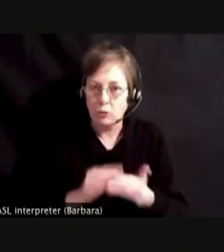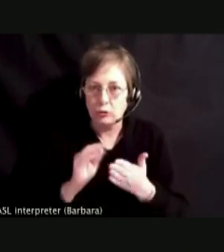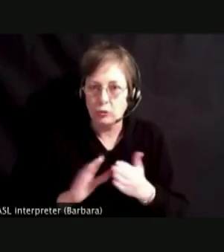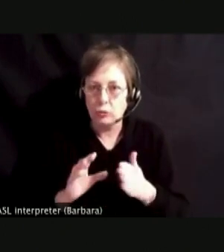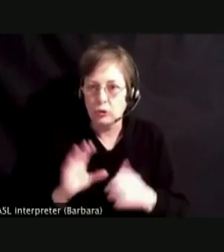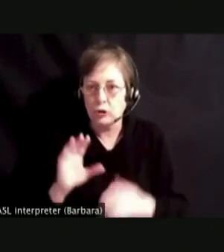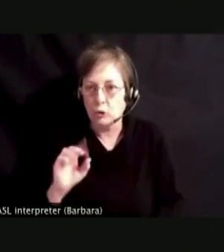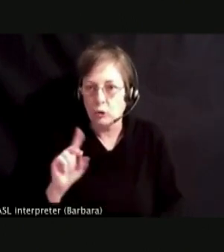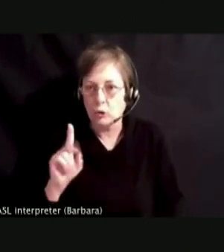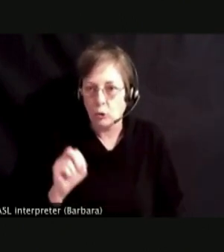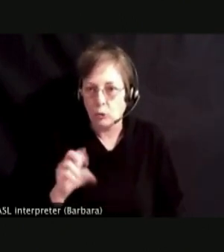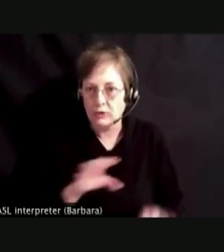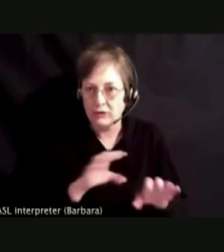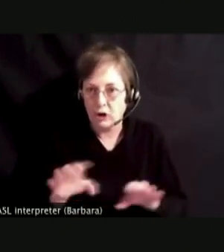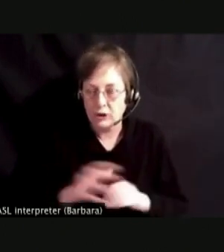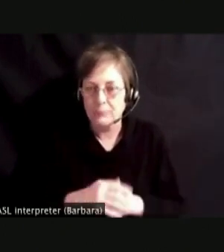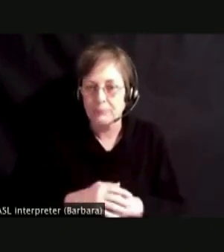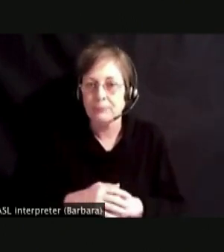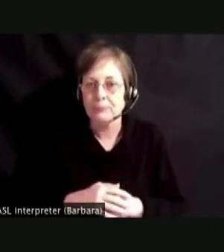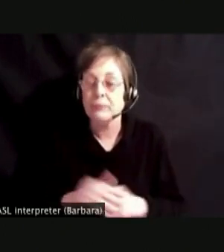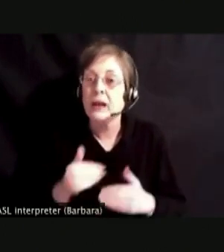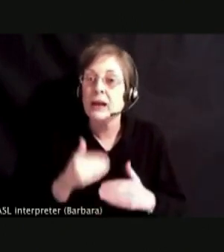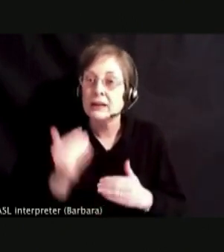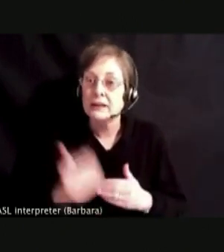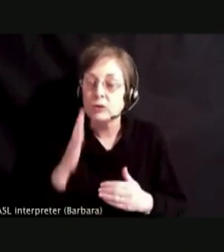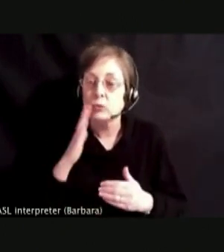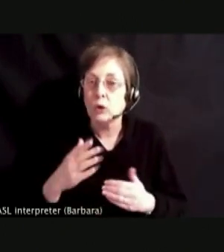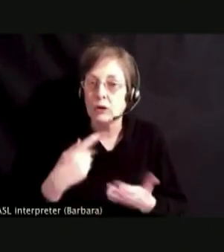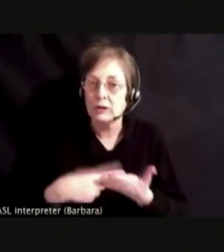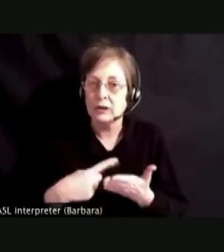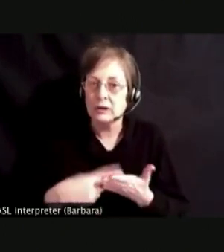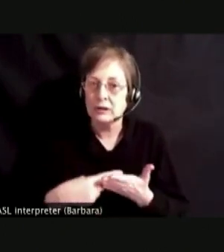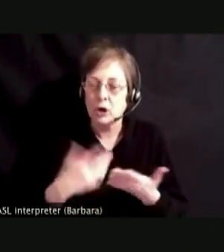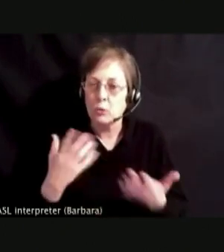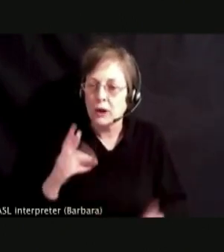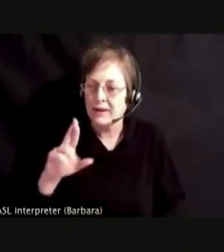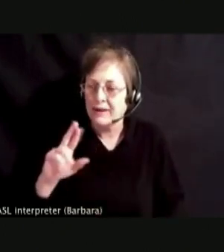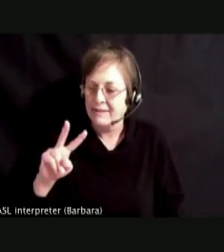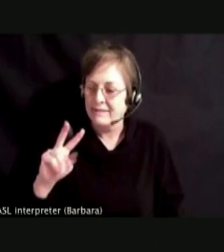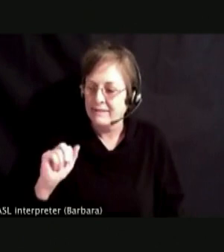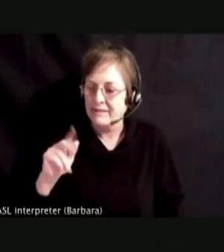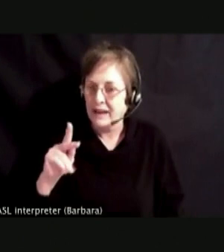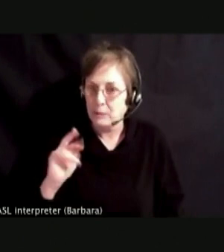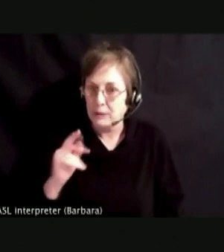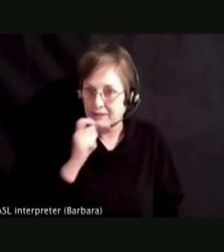SO NEXT, WE ARE GOING TO TALK ABOUT WHAT IS VAPING AND ITS IMPACT ON SCHOOLS THERE WERE